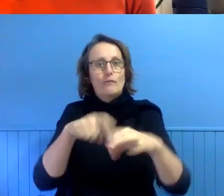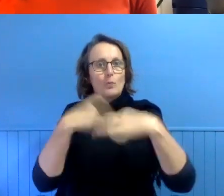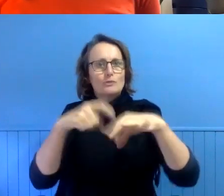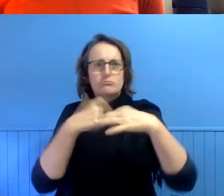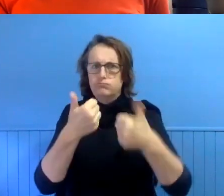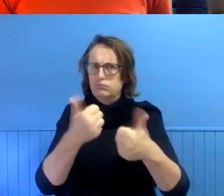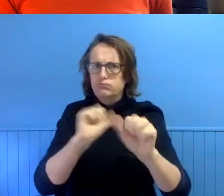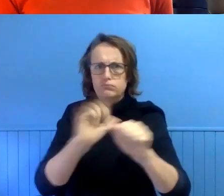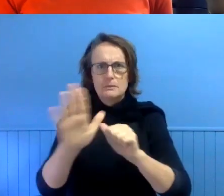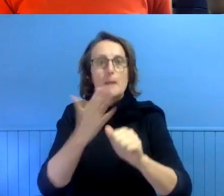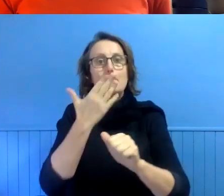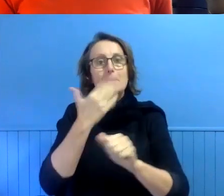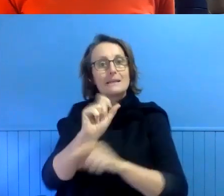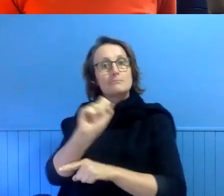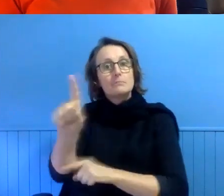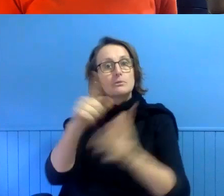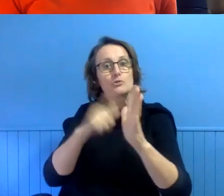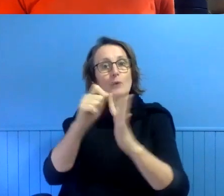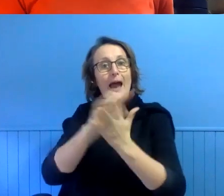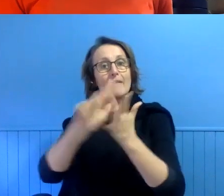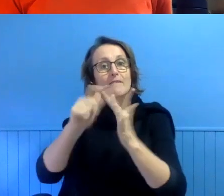them through directly to Lara or Mishior you can send them to the